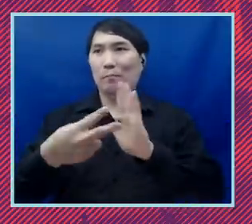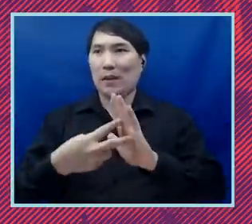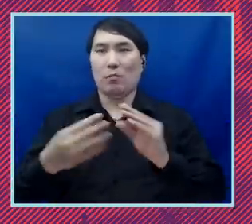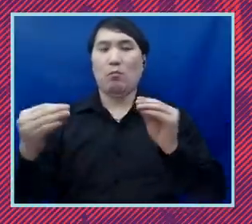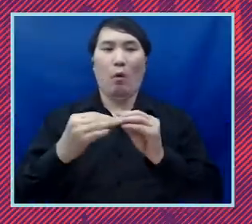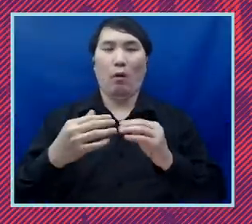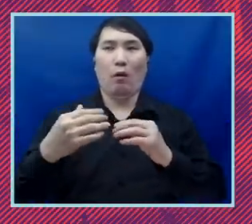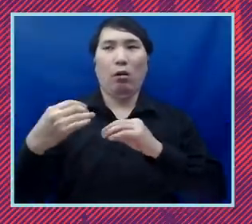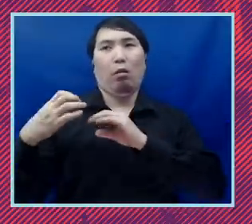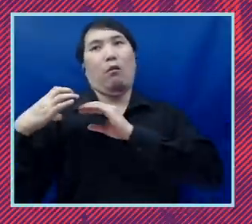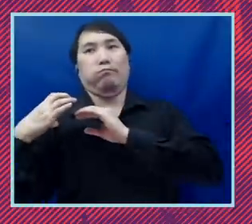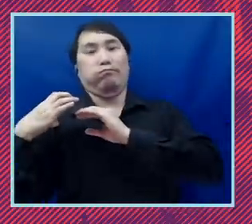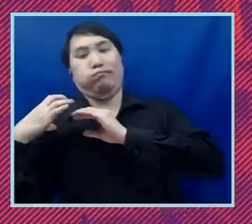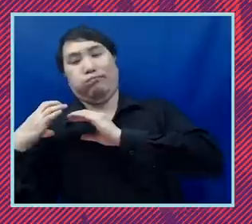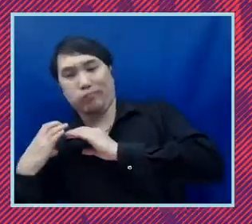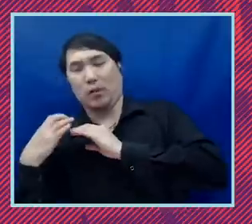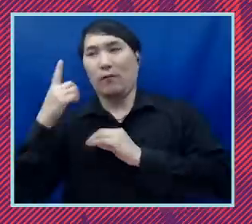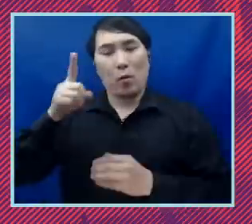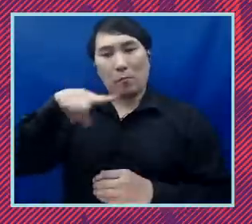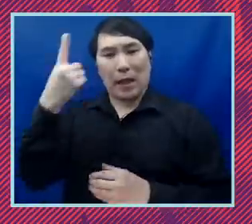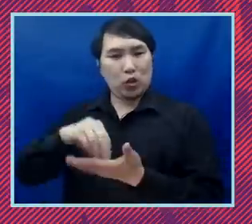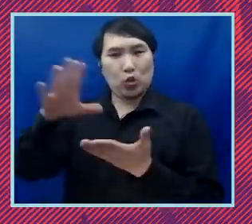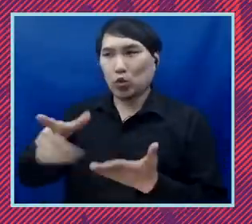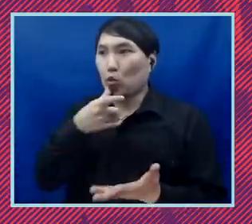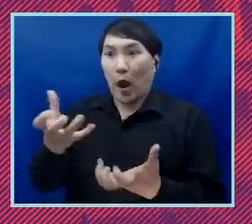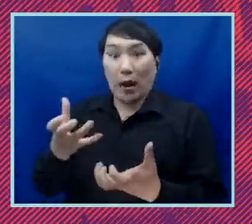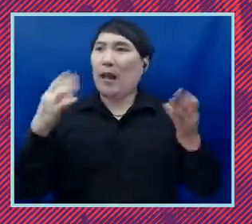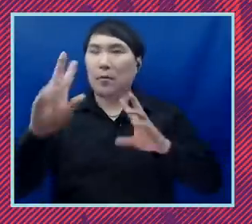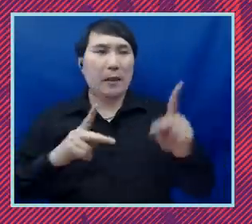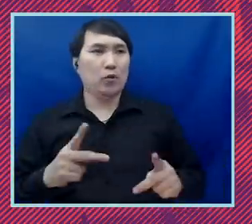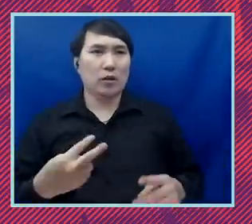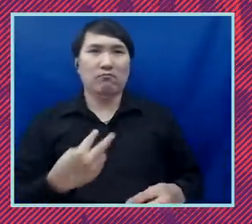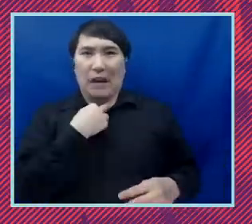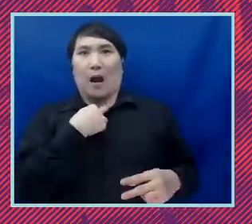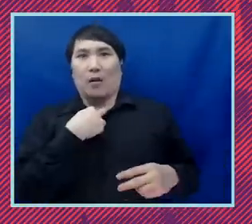black people trying to go to school and trying to trying to get an education yeah for keem talk